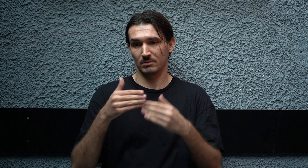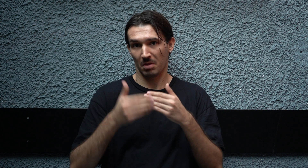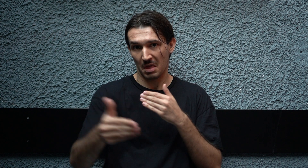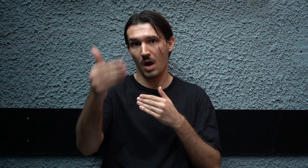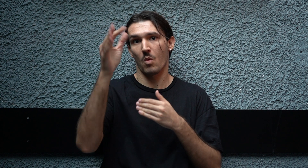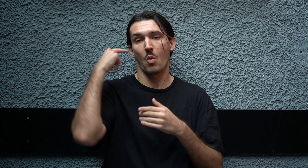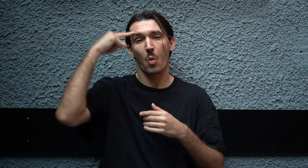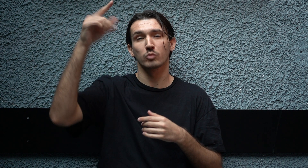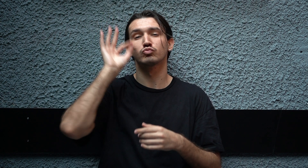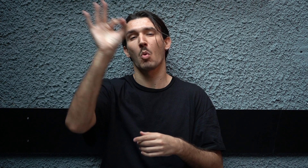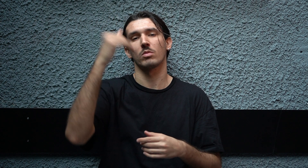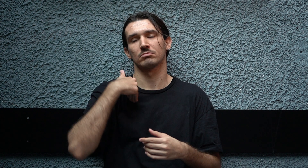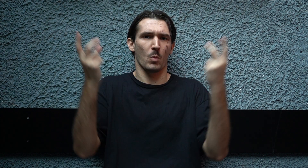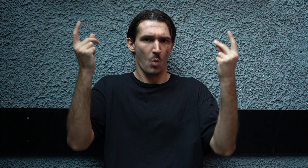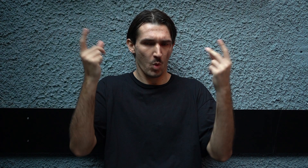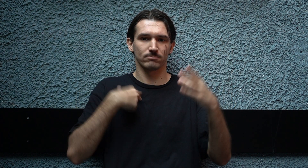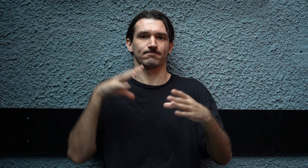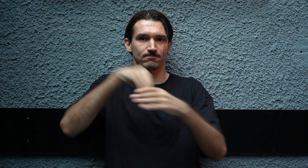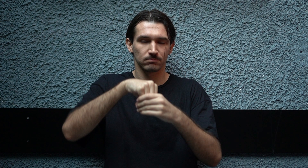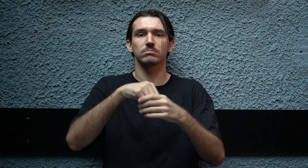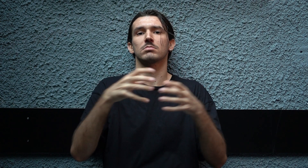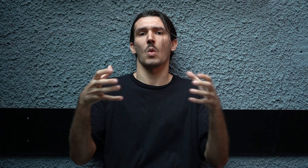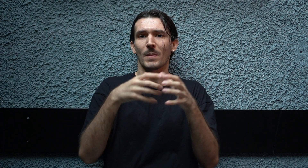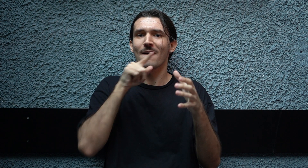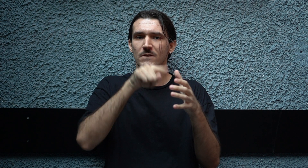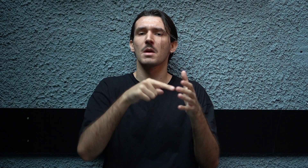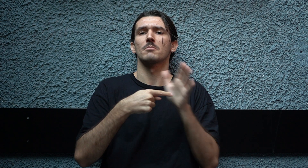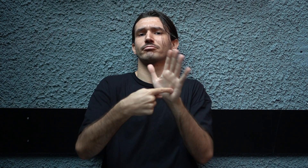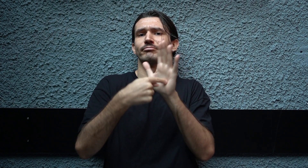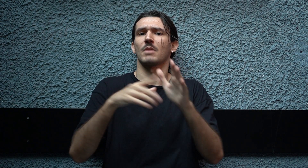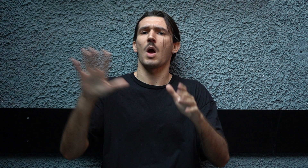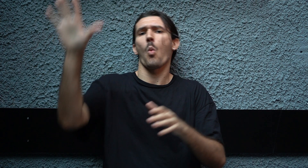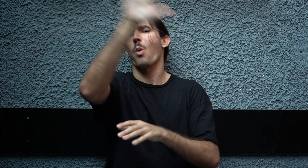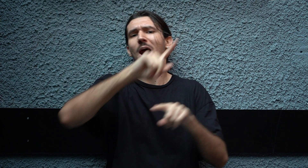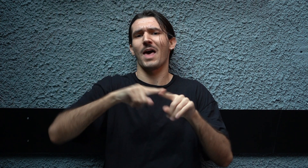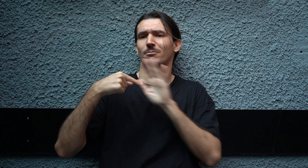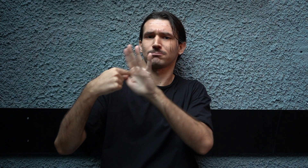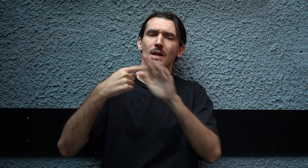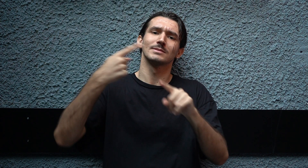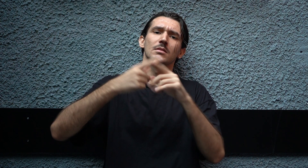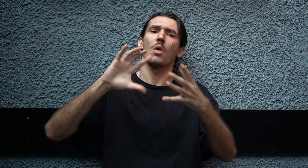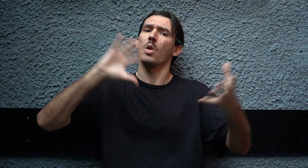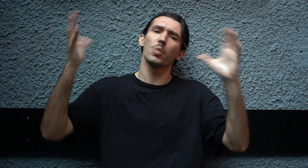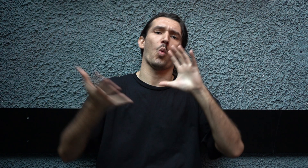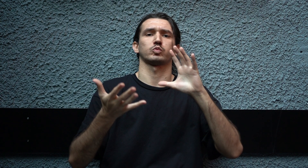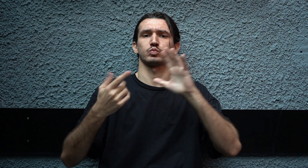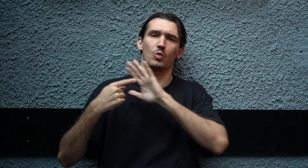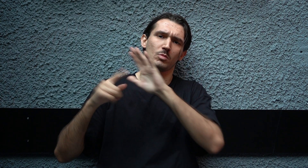Right now, my dreams and goals are all about dancing. I would like to participate in a dance group that performs all over Greece